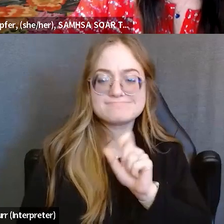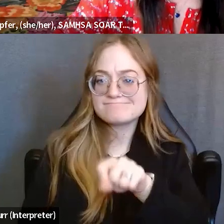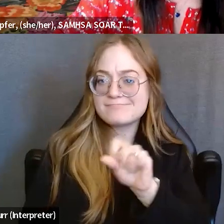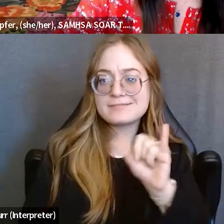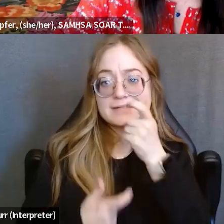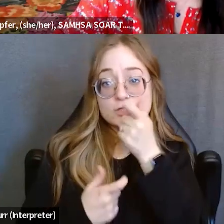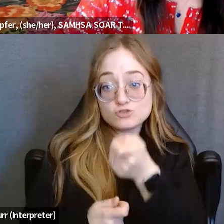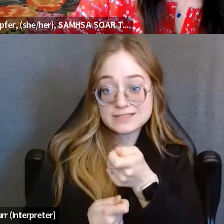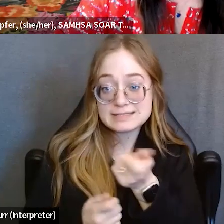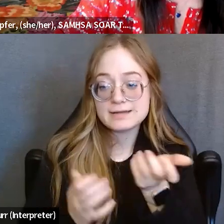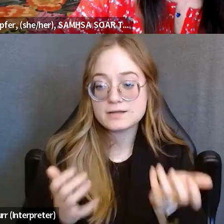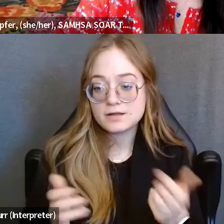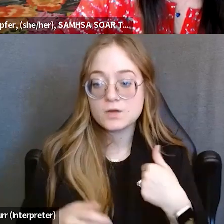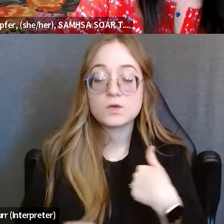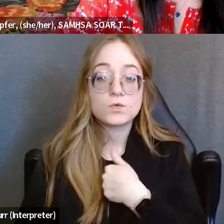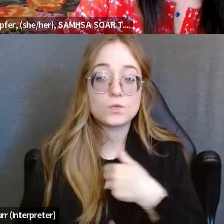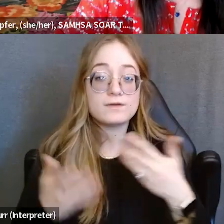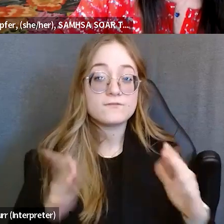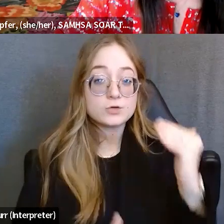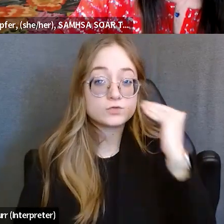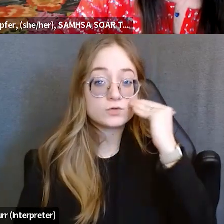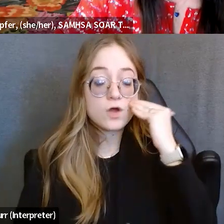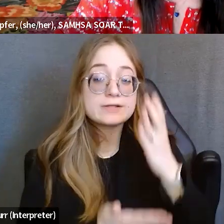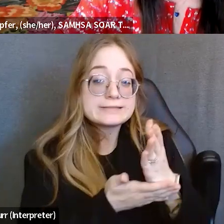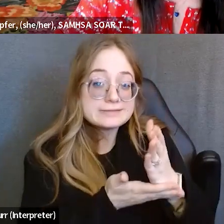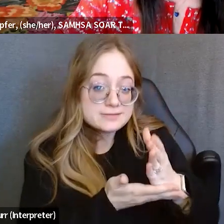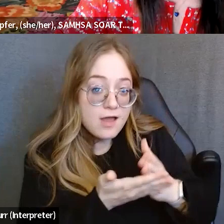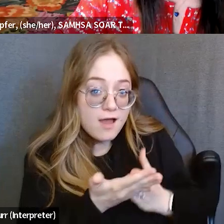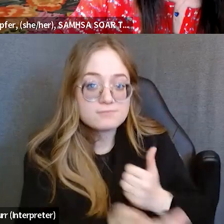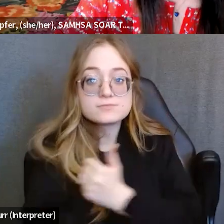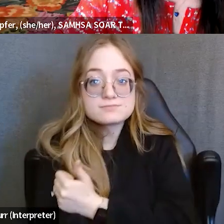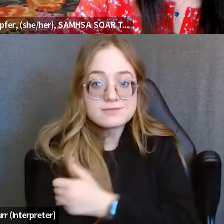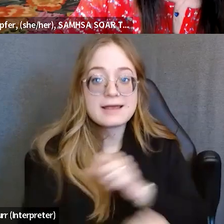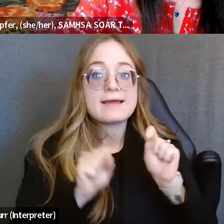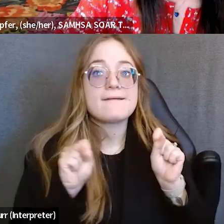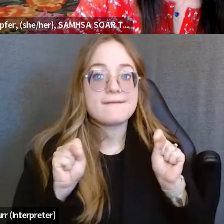that certain substances can, definitely, exacerbate underlying conditions,